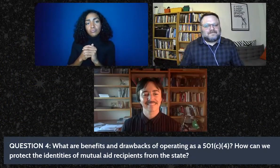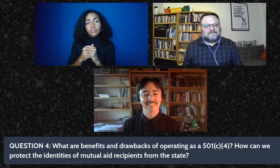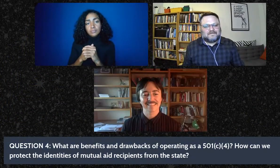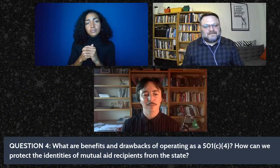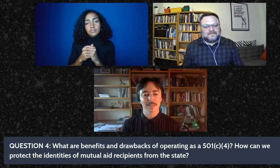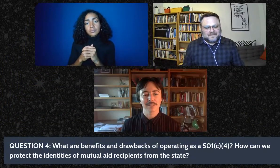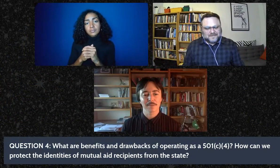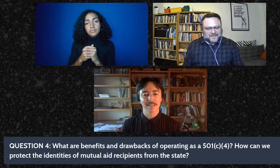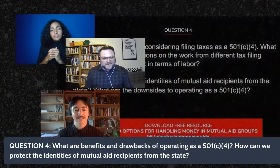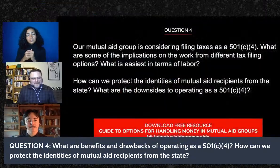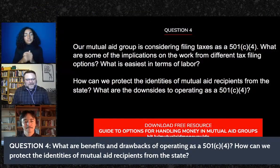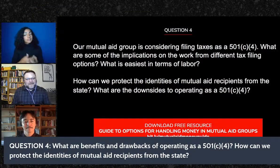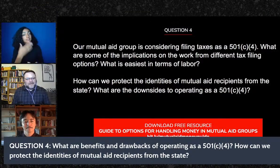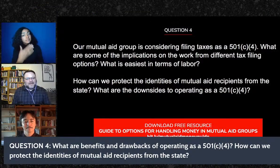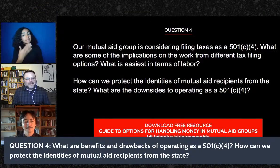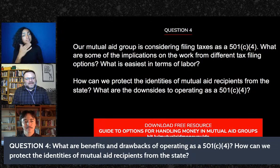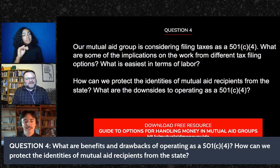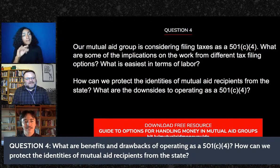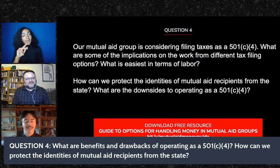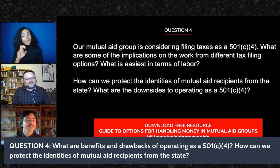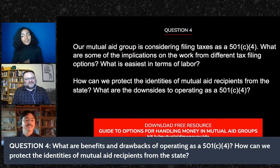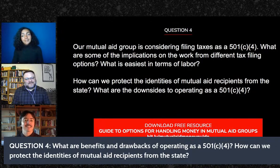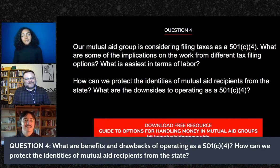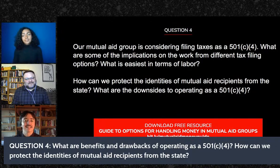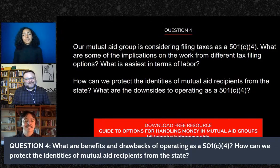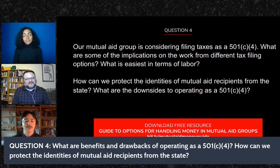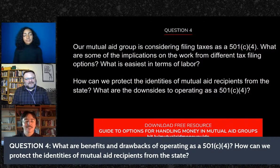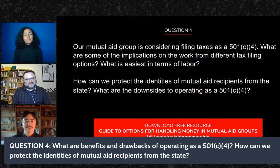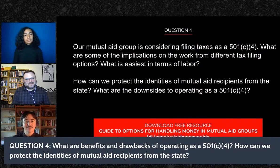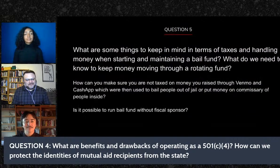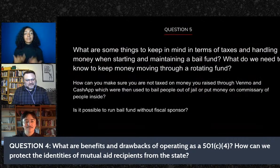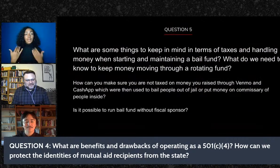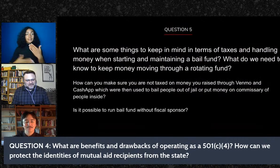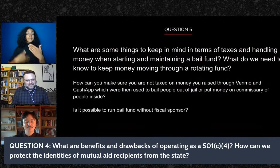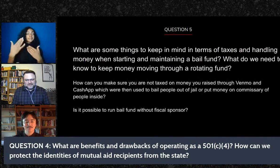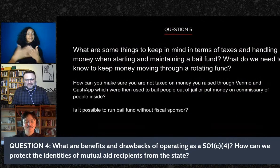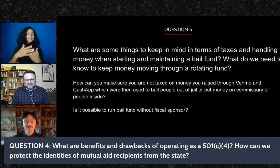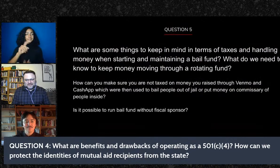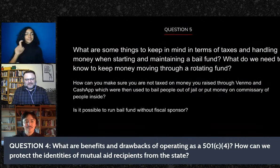Thanks so much Mike, all right let's look at the next question: